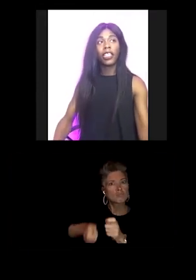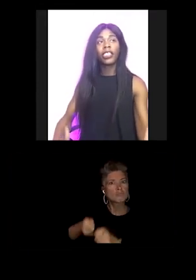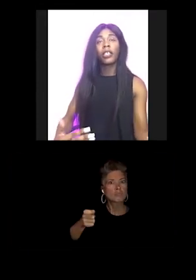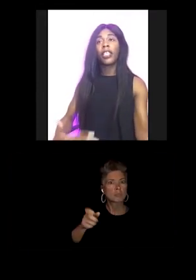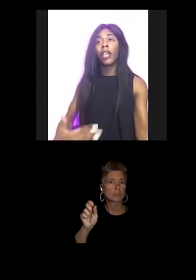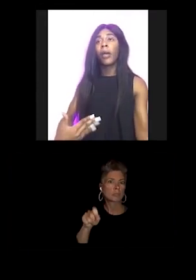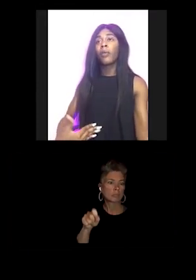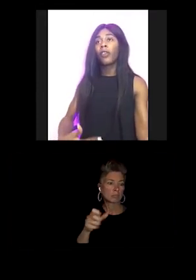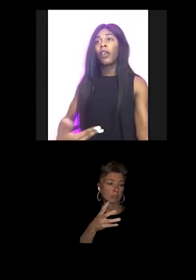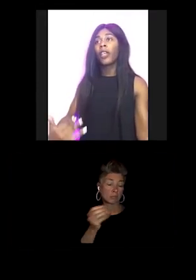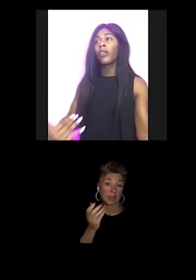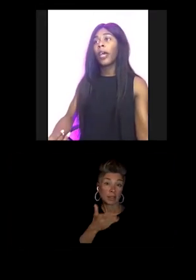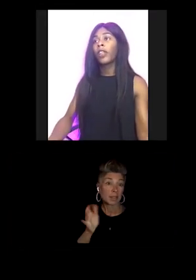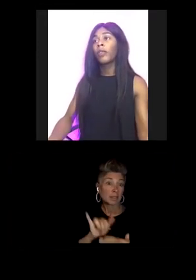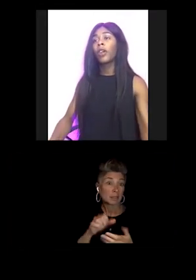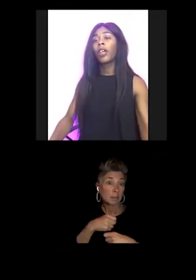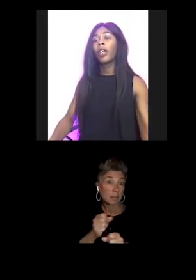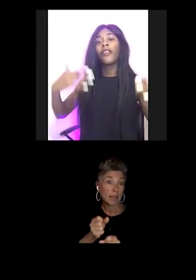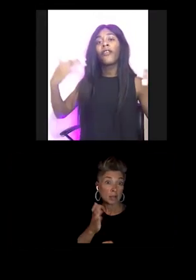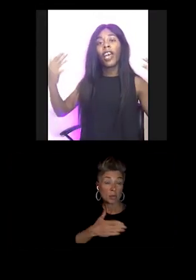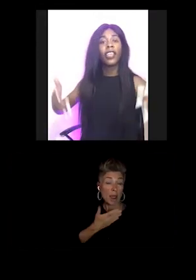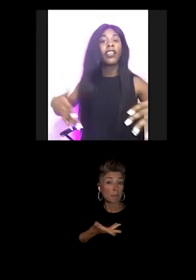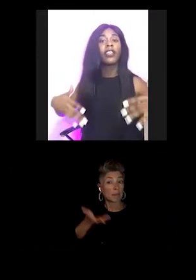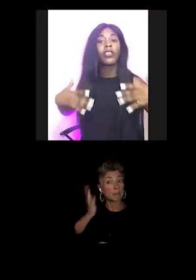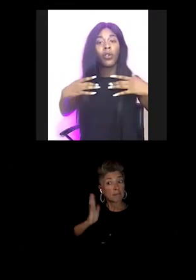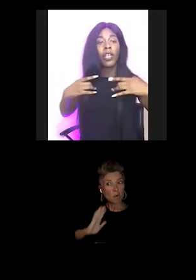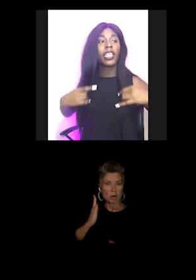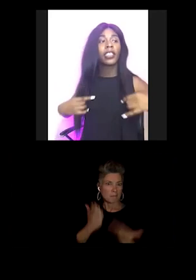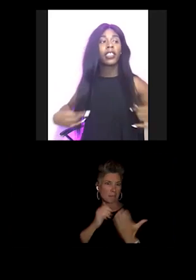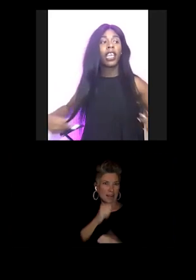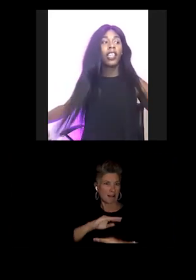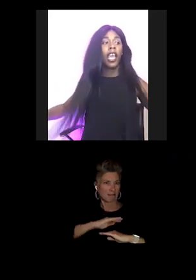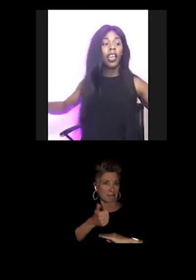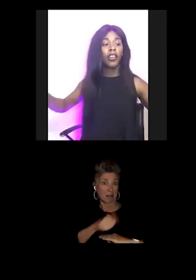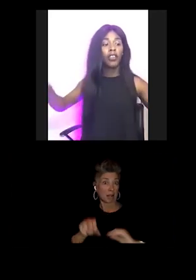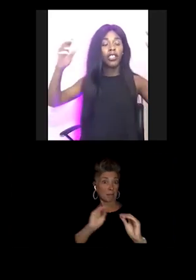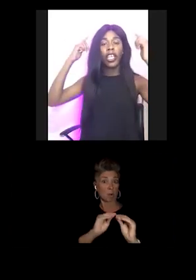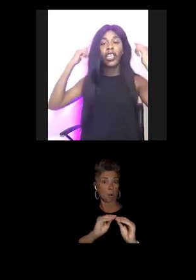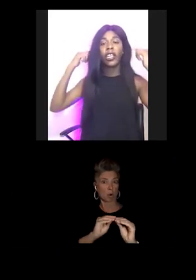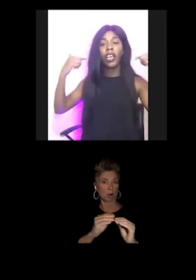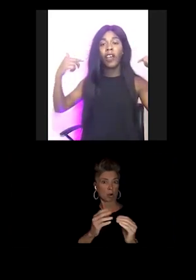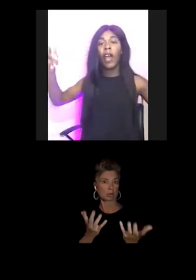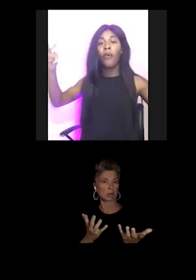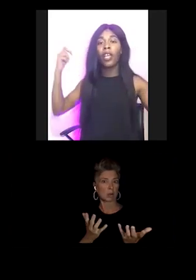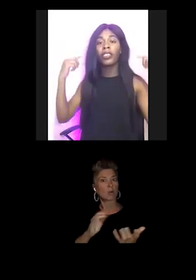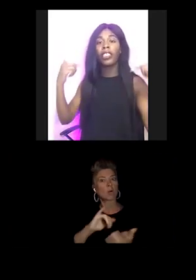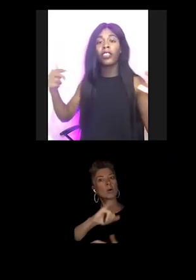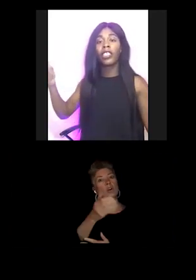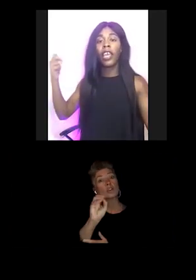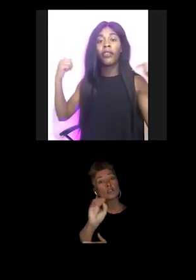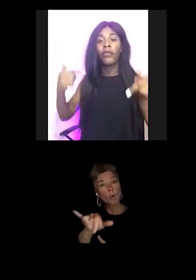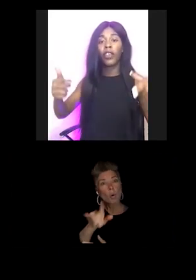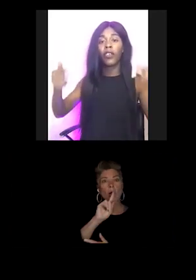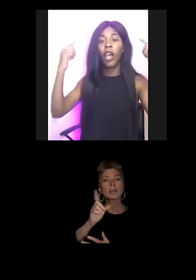like the things that made you happy before don't make you happy anymore. I feel like finding joy is that, that understanding of I will continuously have to figure out